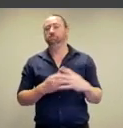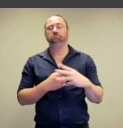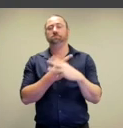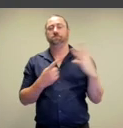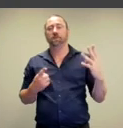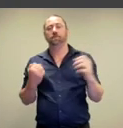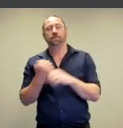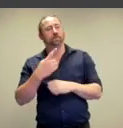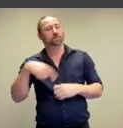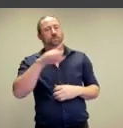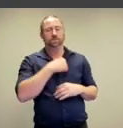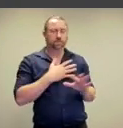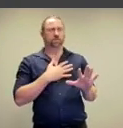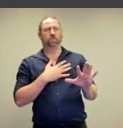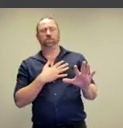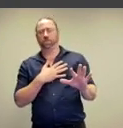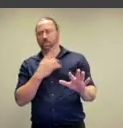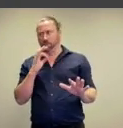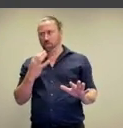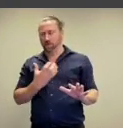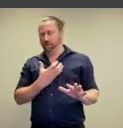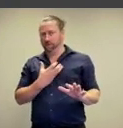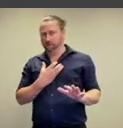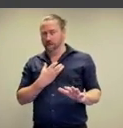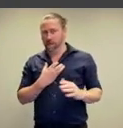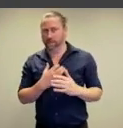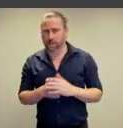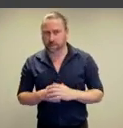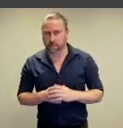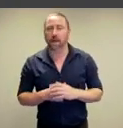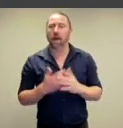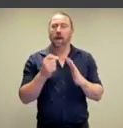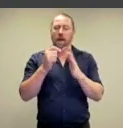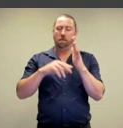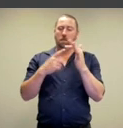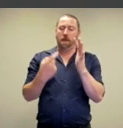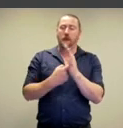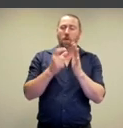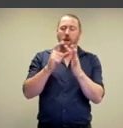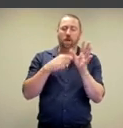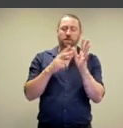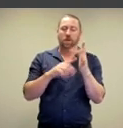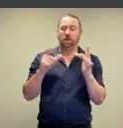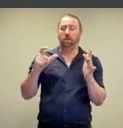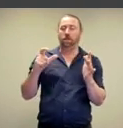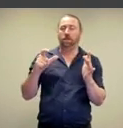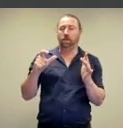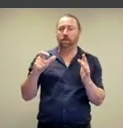all of these seek to make audiences uncomfortable